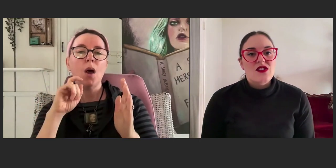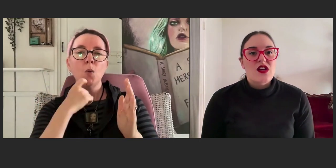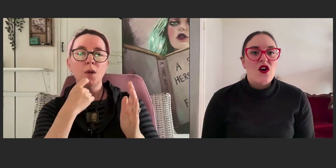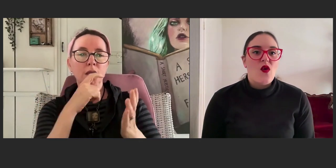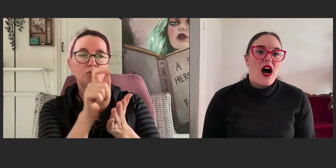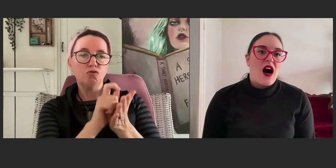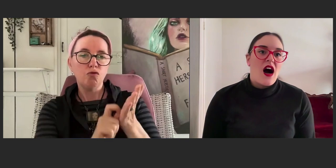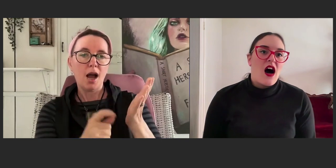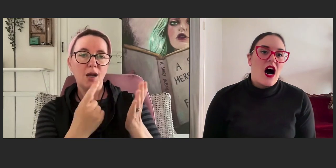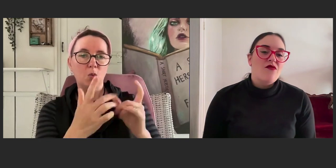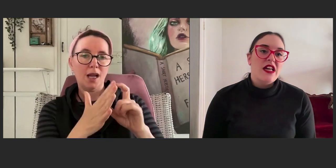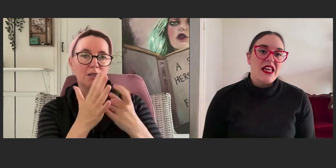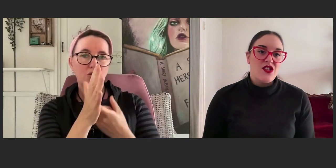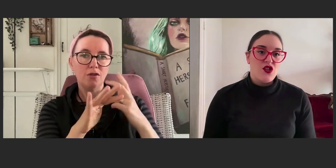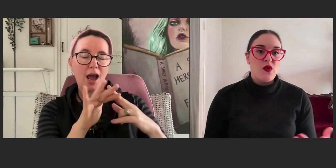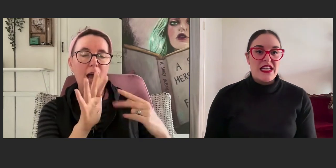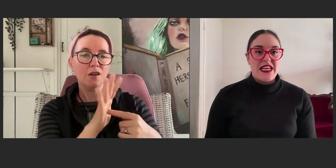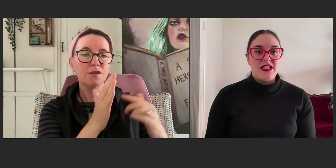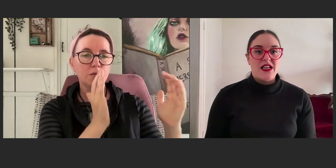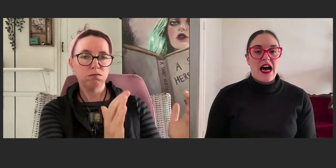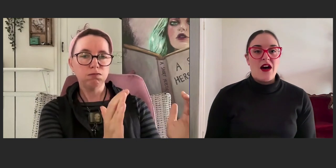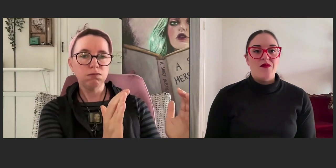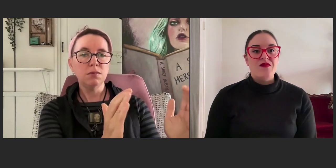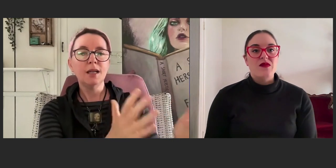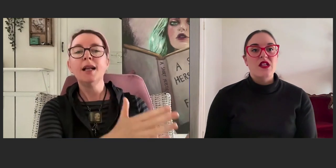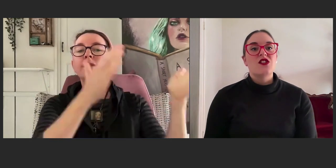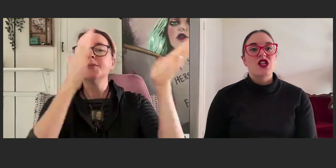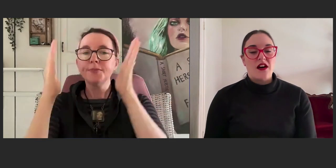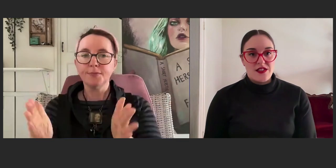So, I really do it in chunks.